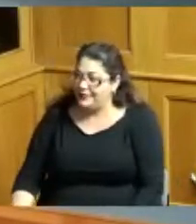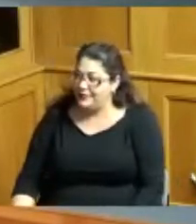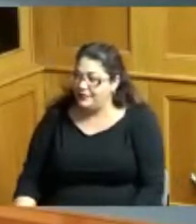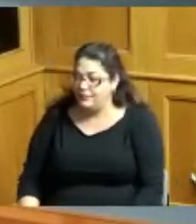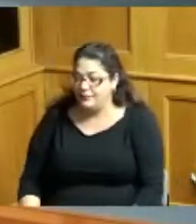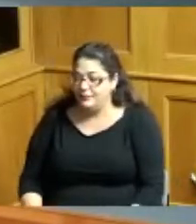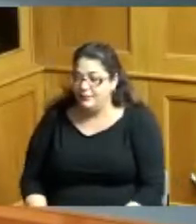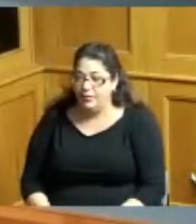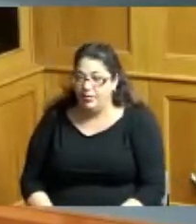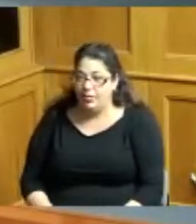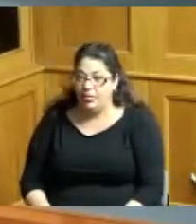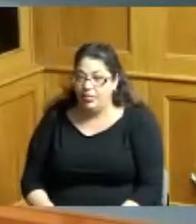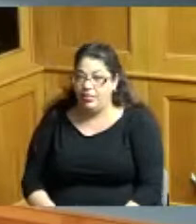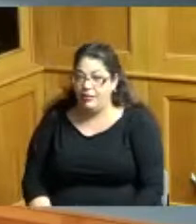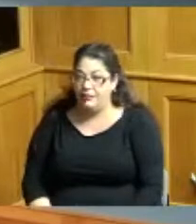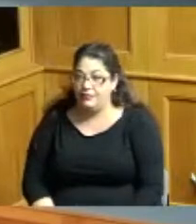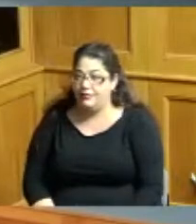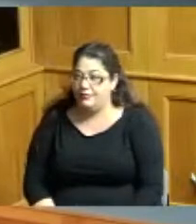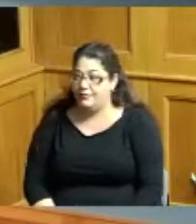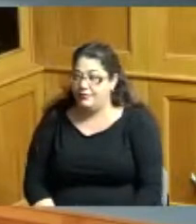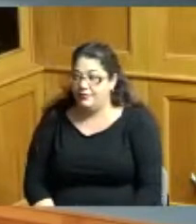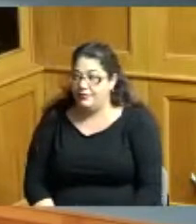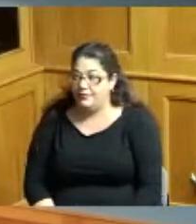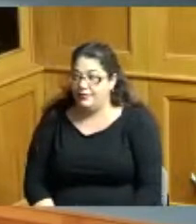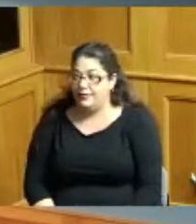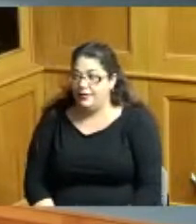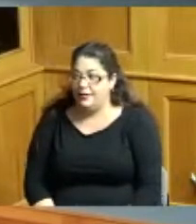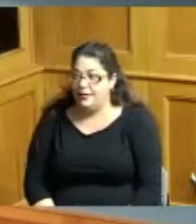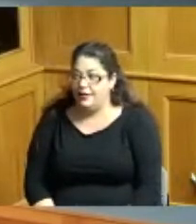yeah and then we'll go Commissioners in the middle and then we'll go right around the coast